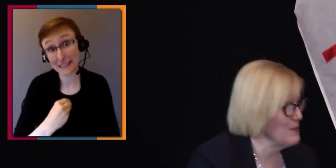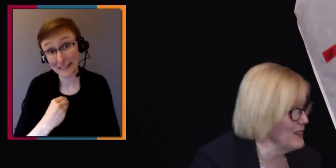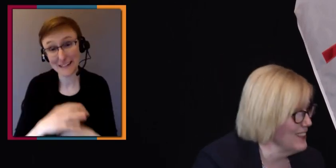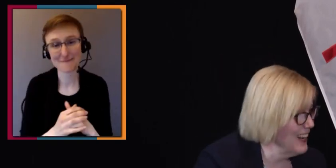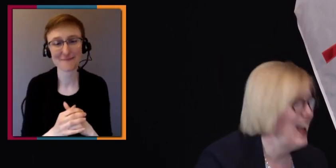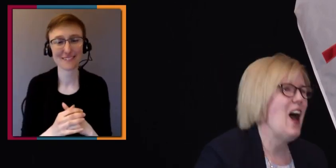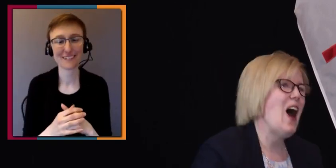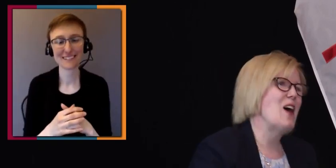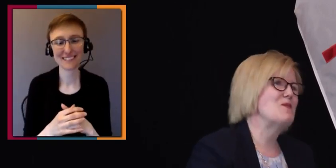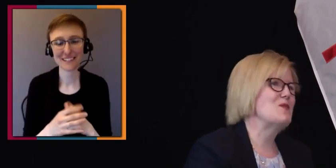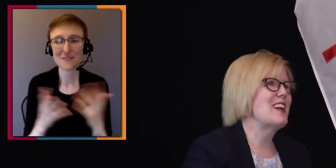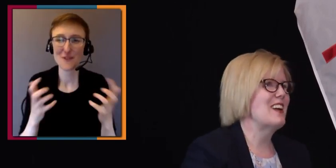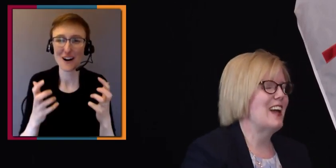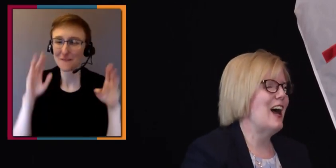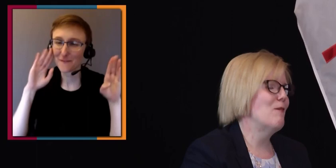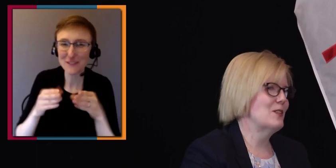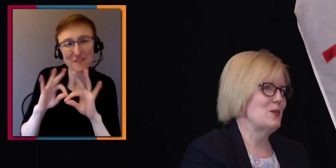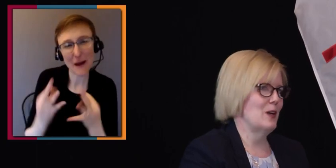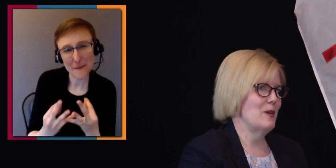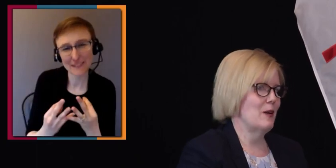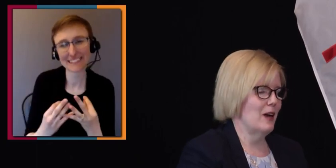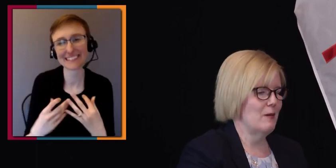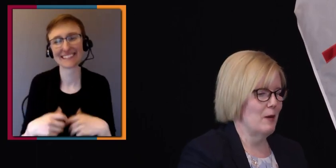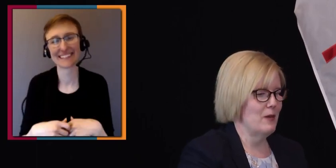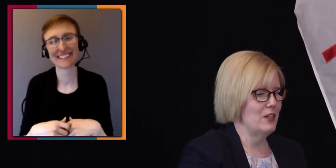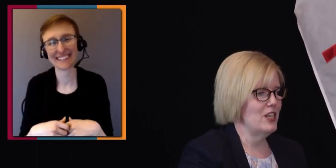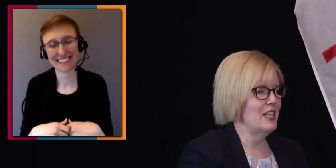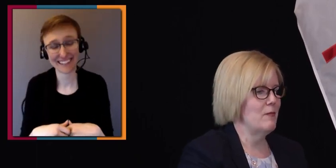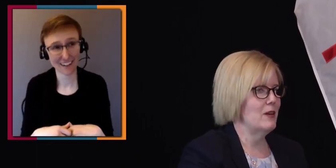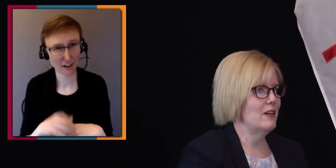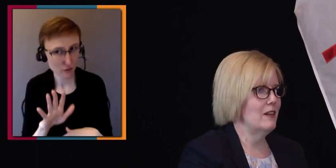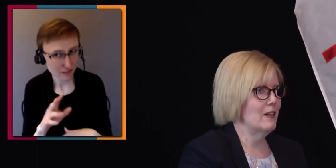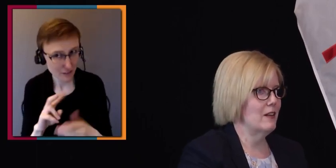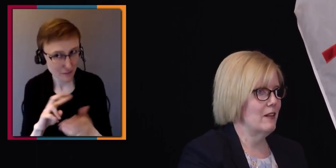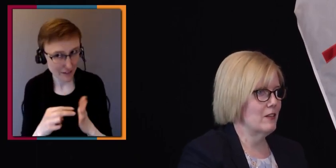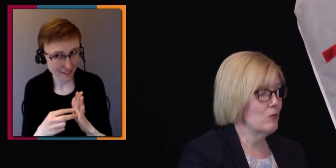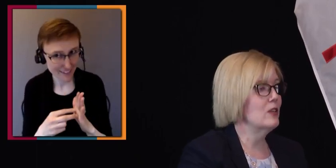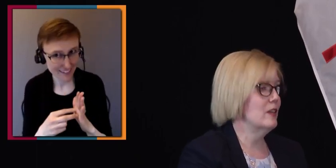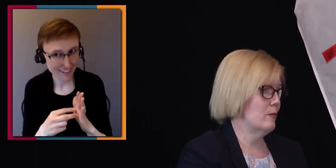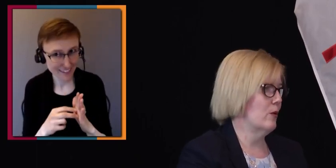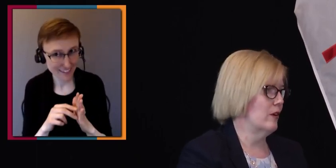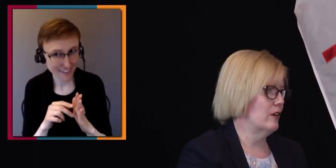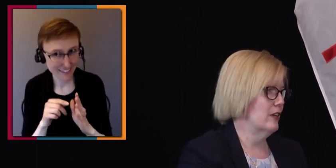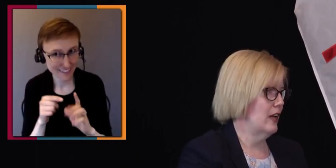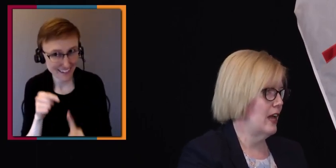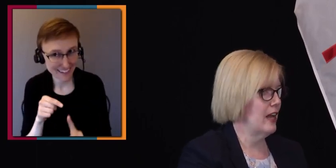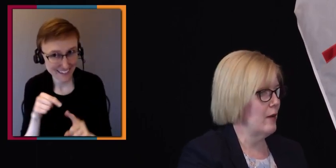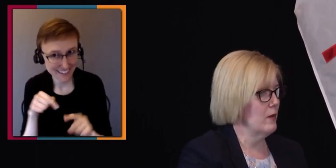Oh, you mean in this moment? - Yeah. Yeah, absolutely. I mean, I'm being cheeky, but there's a really important end game,